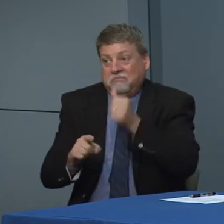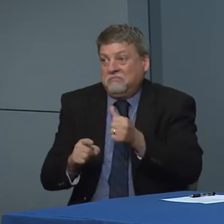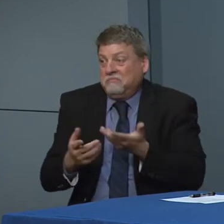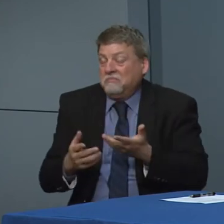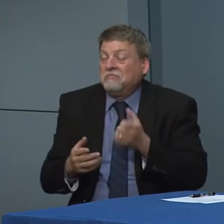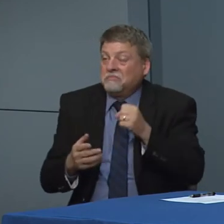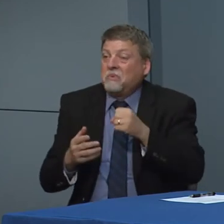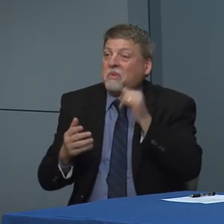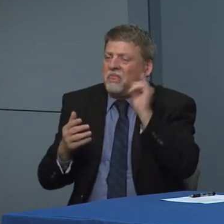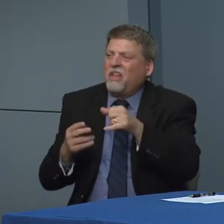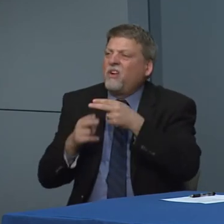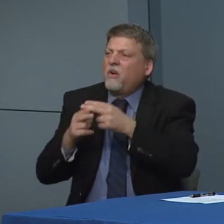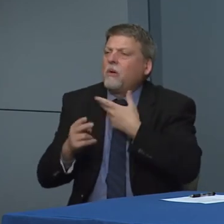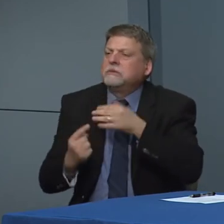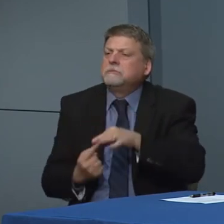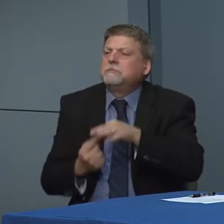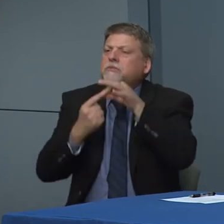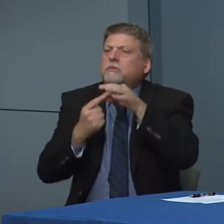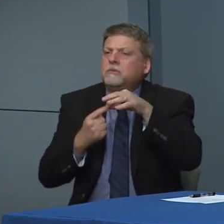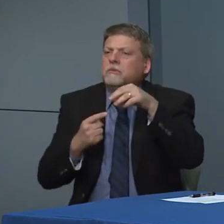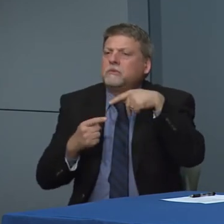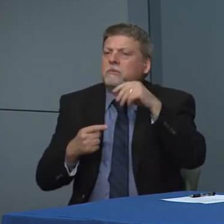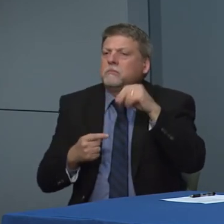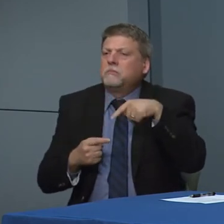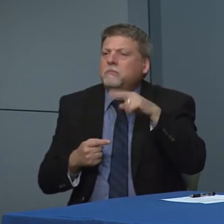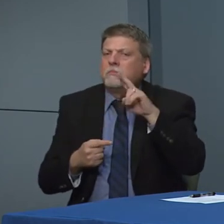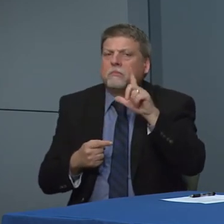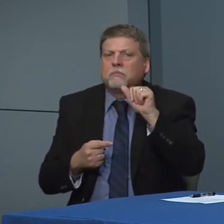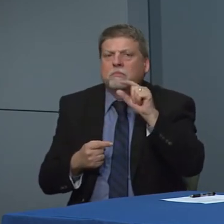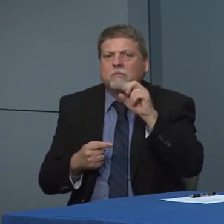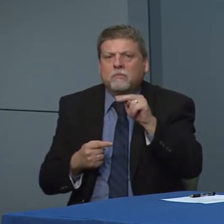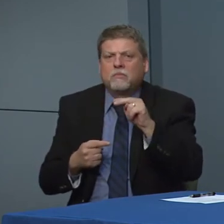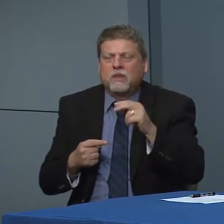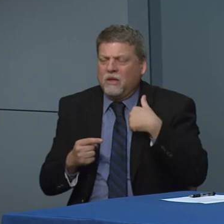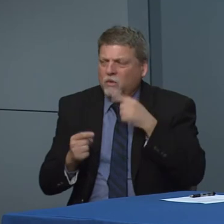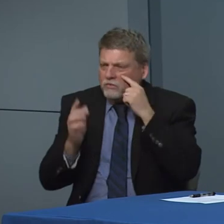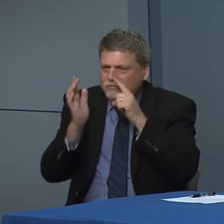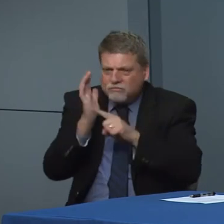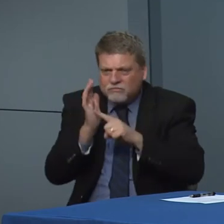at our special populations will they continue to look at that. But that is what the data showing now and I would